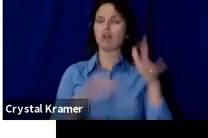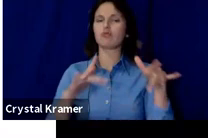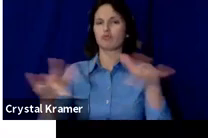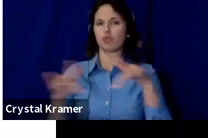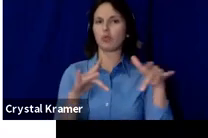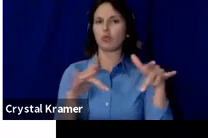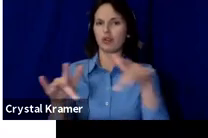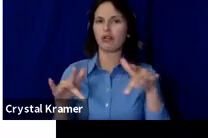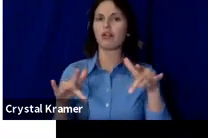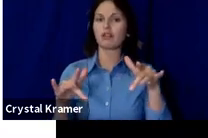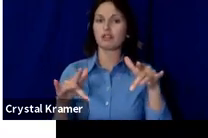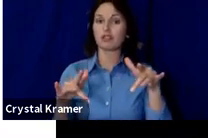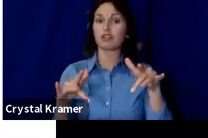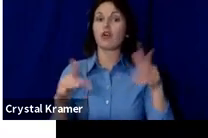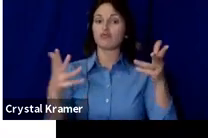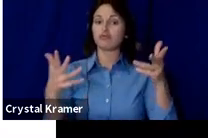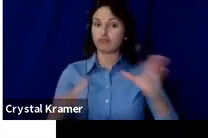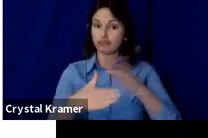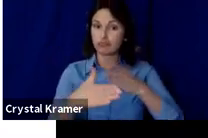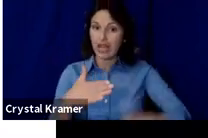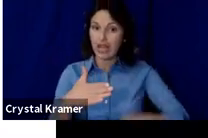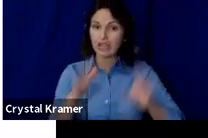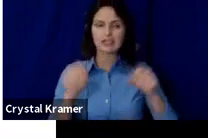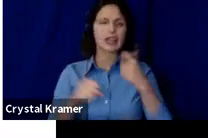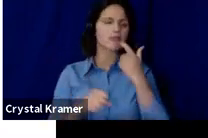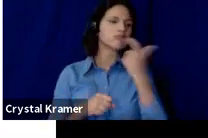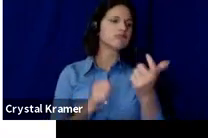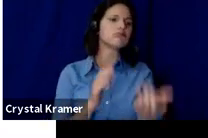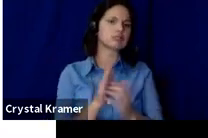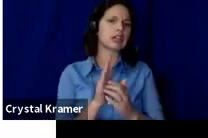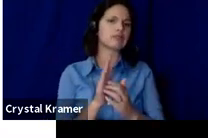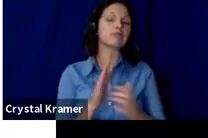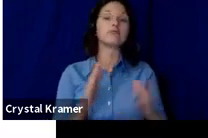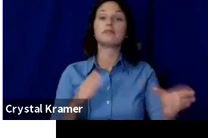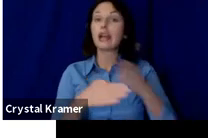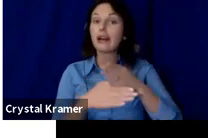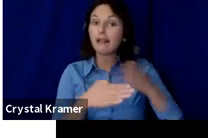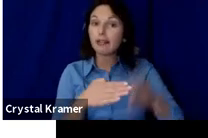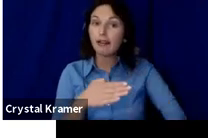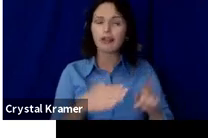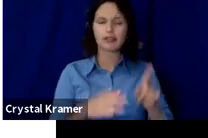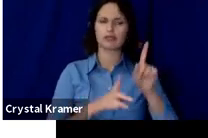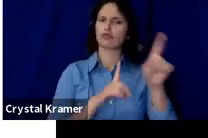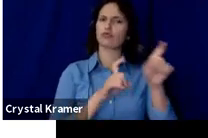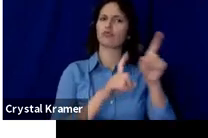I'll have a section for questions at the end, but feel free to chat them as they come up